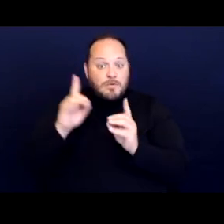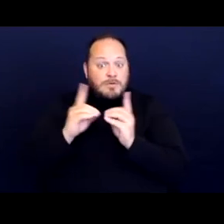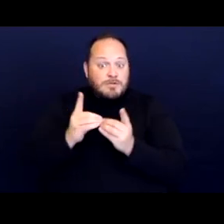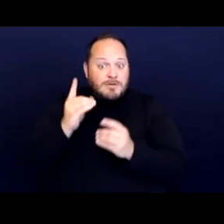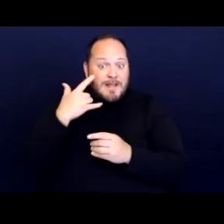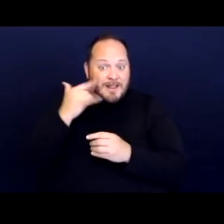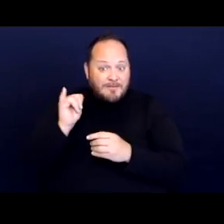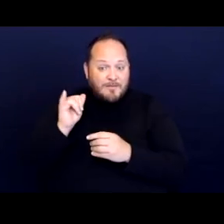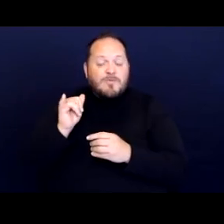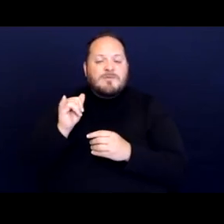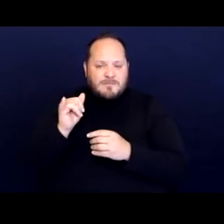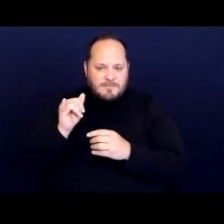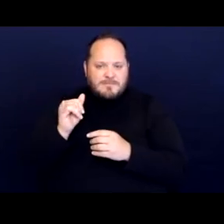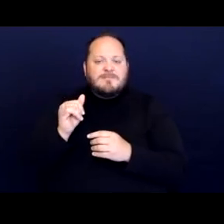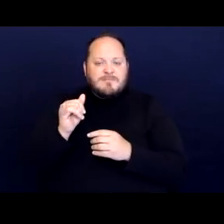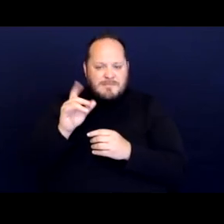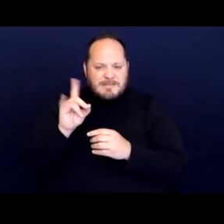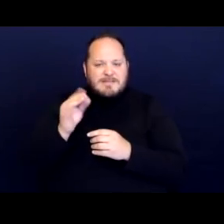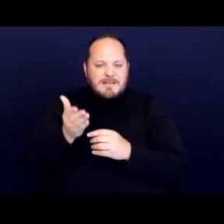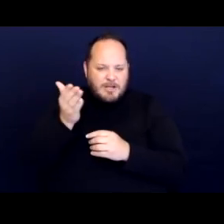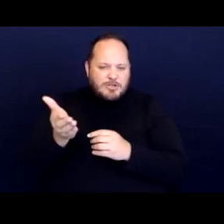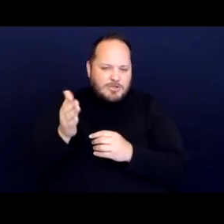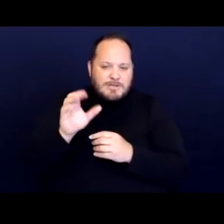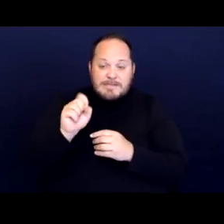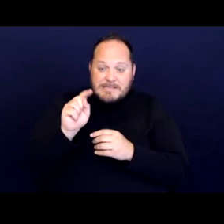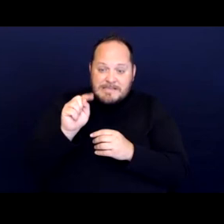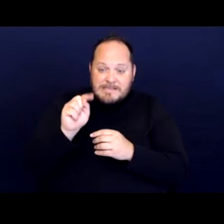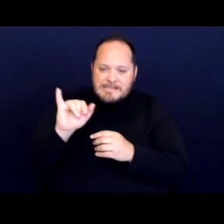entered a stipulated preliminary injunction